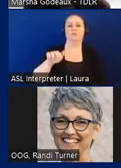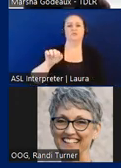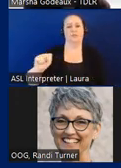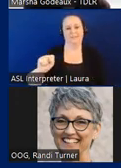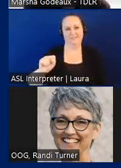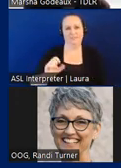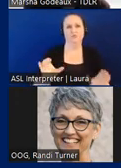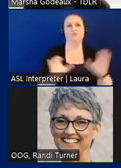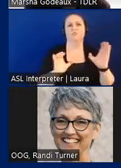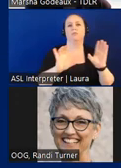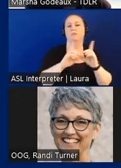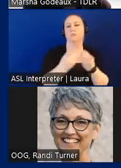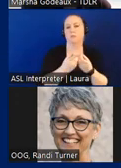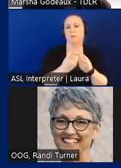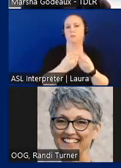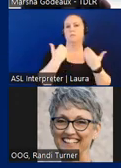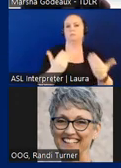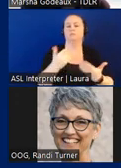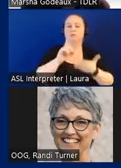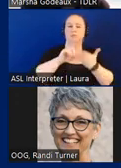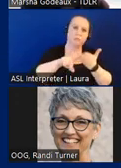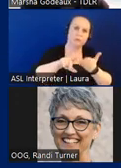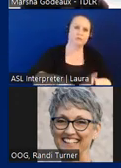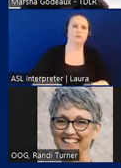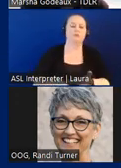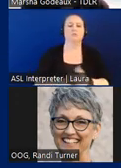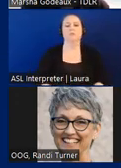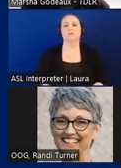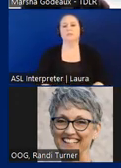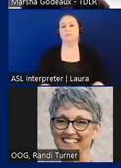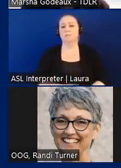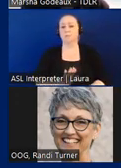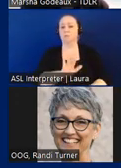to perform review or inspection functions of the department meaning they're licensed by tdlr but